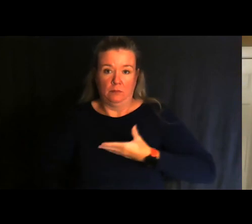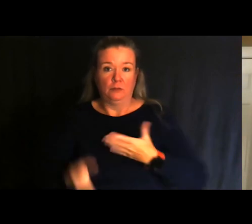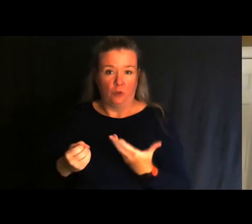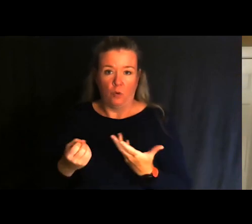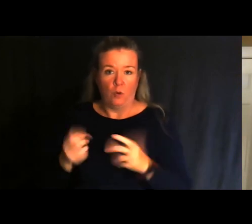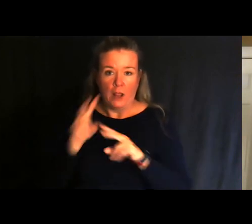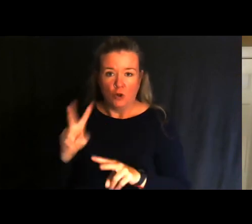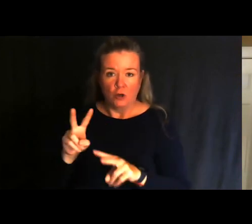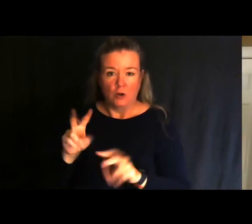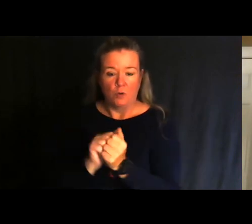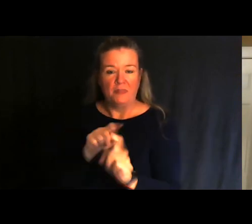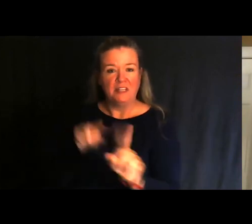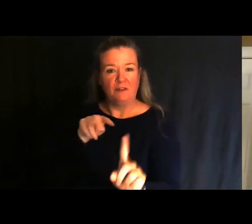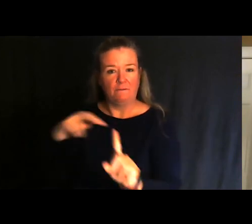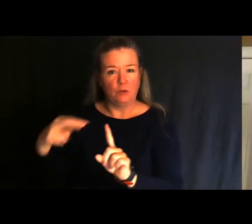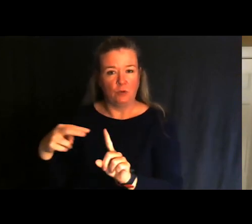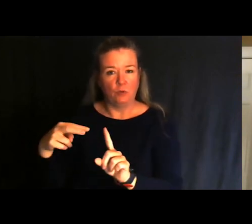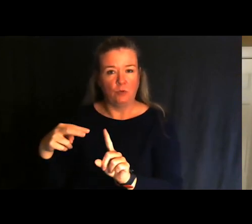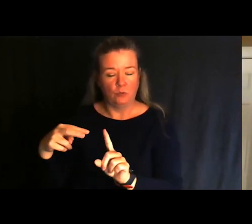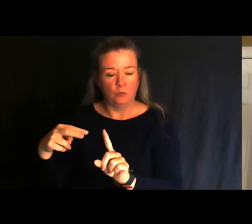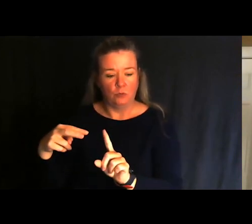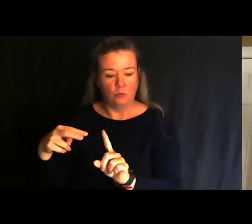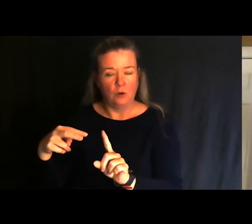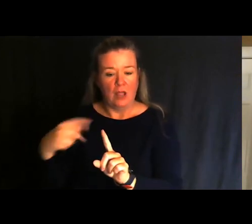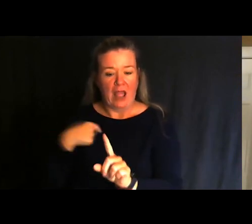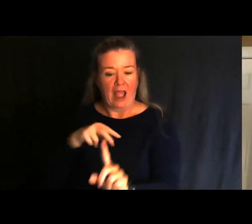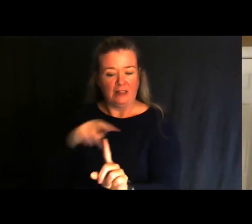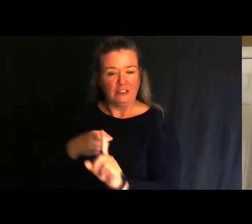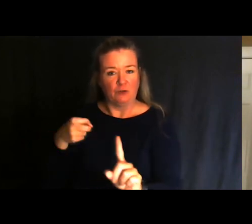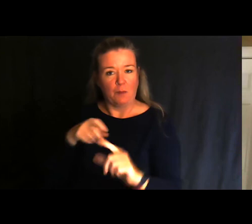I look at things through the lens of accessibility and access.